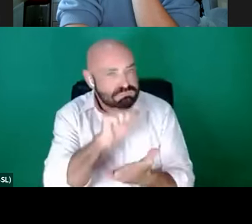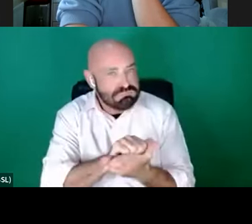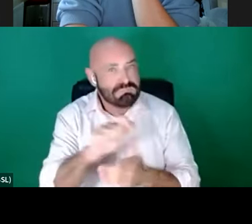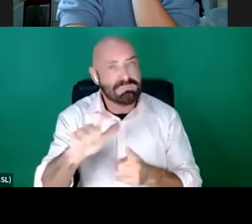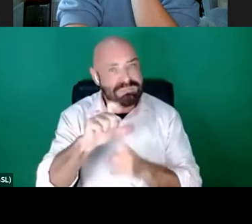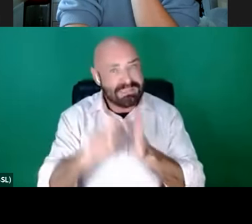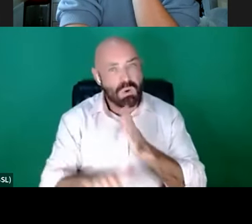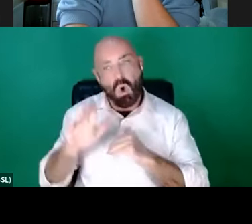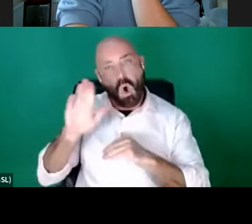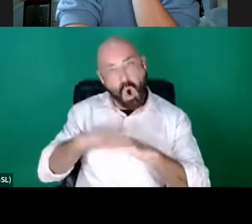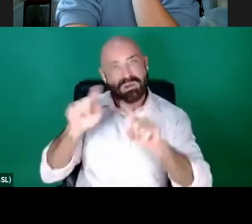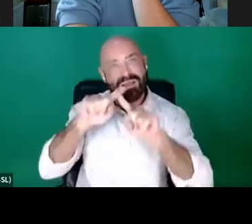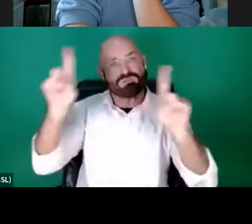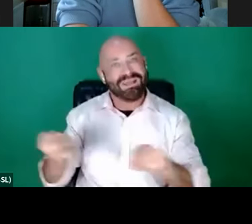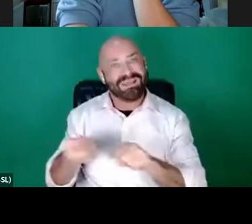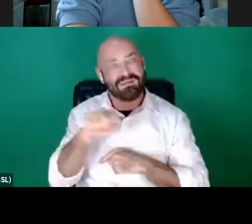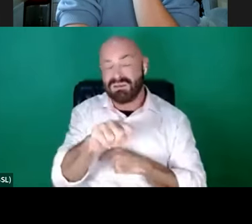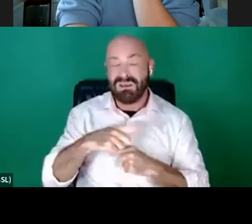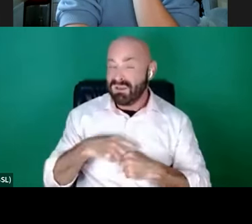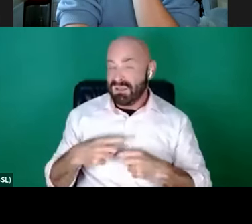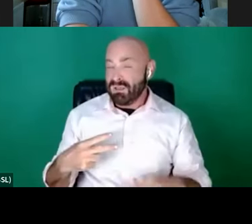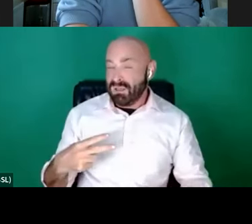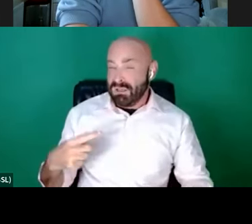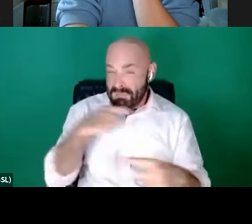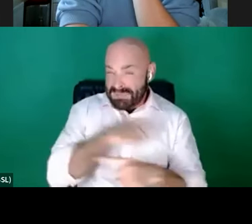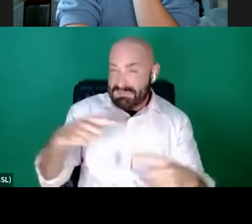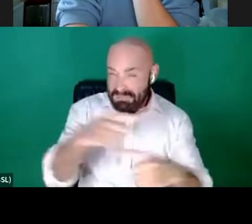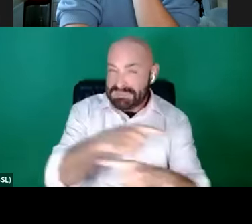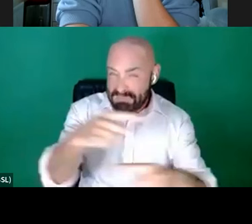been missing out for years on a wealth of stories and experiences, and we want to empower